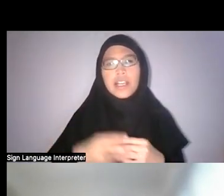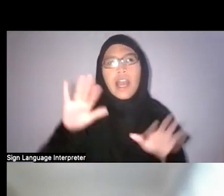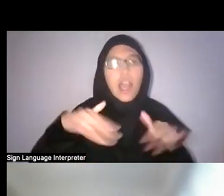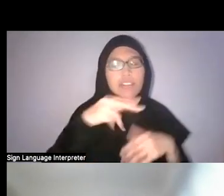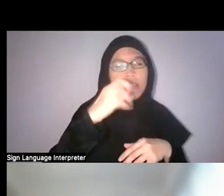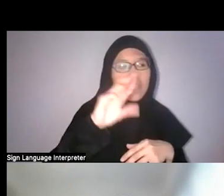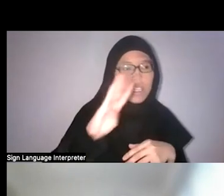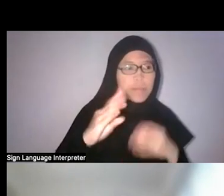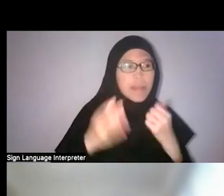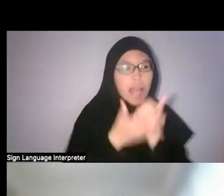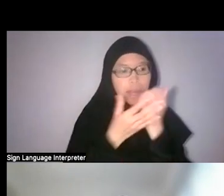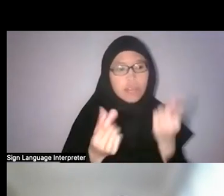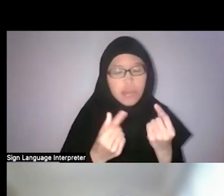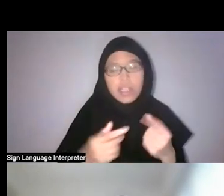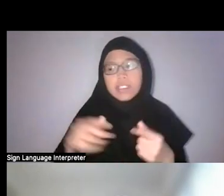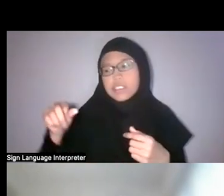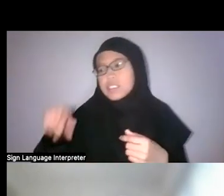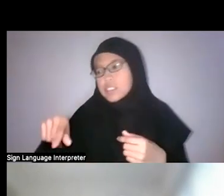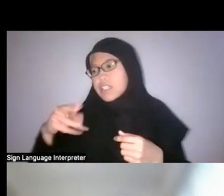what does this herb help with and that and so on.